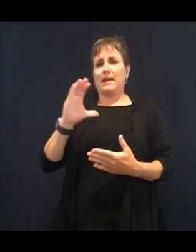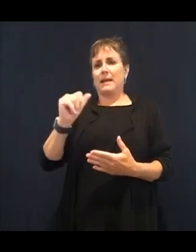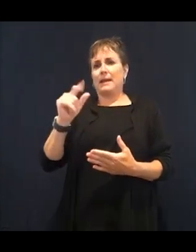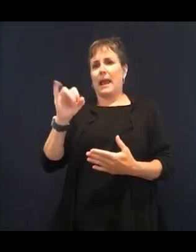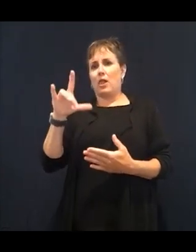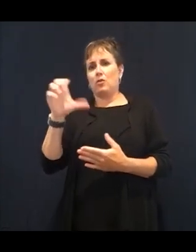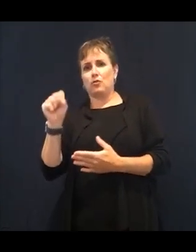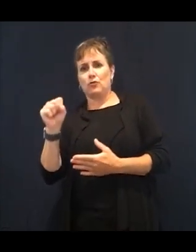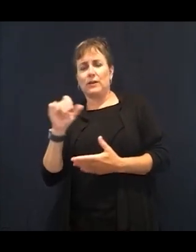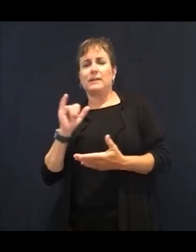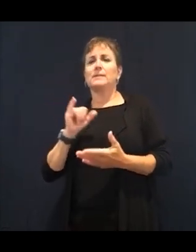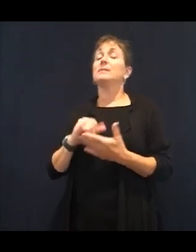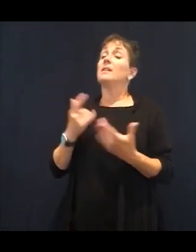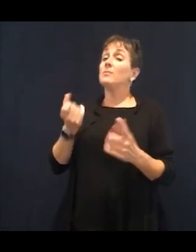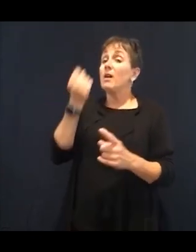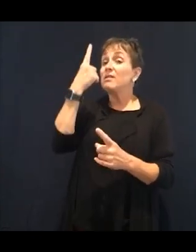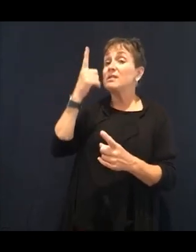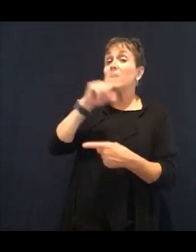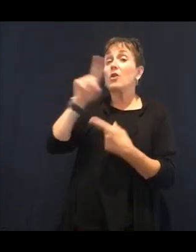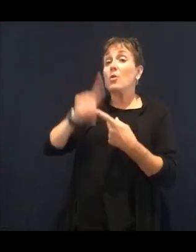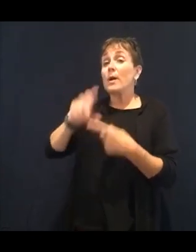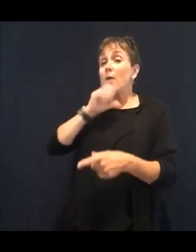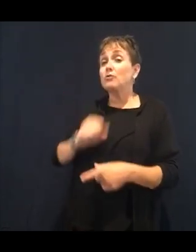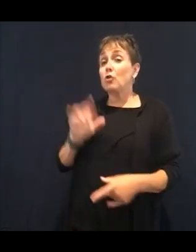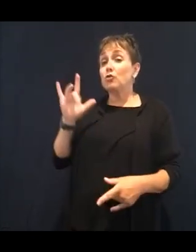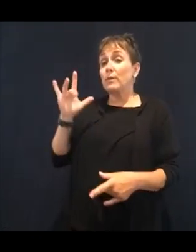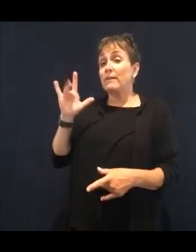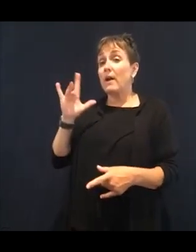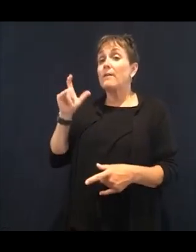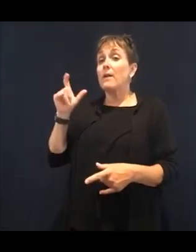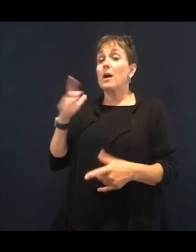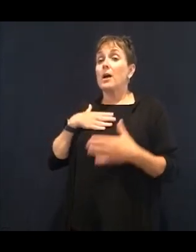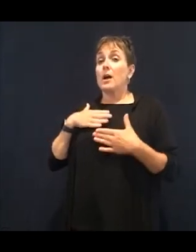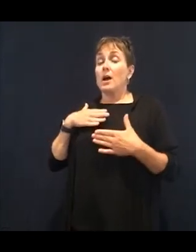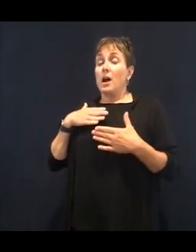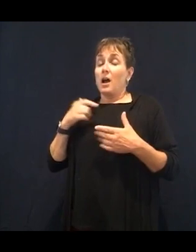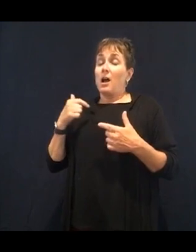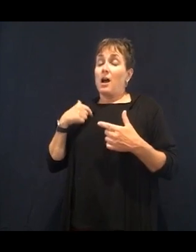with uterine cancer. And I found myself